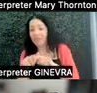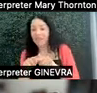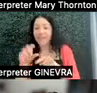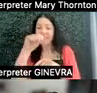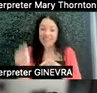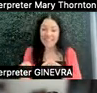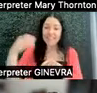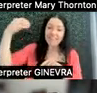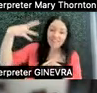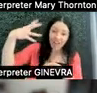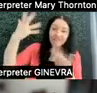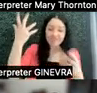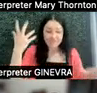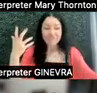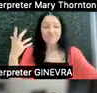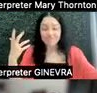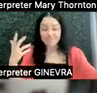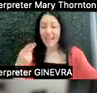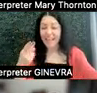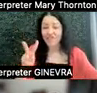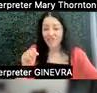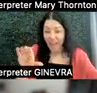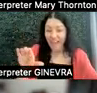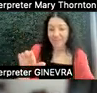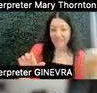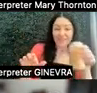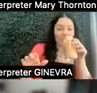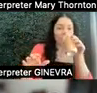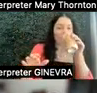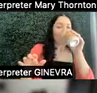yes. The HVAC. Lab hoods.